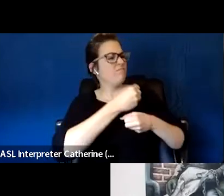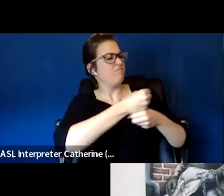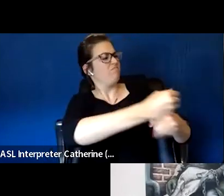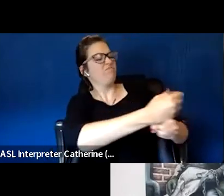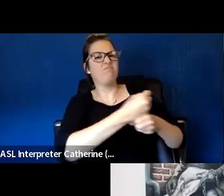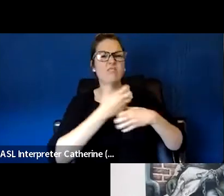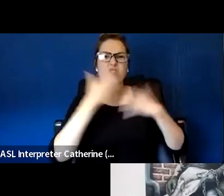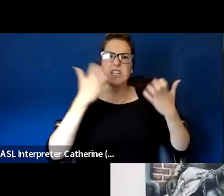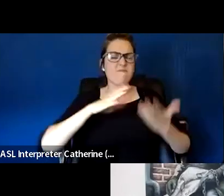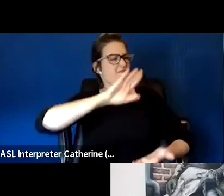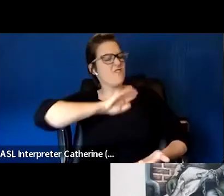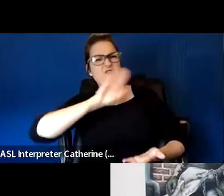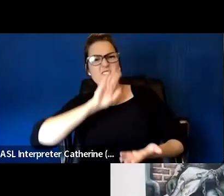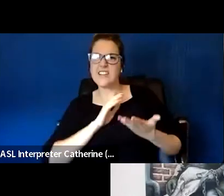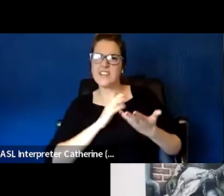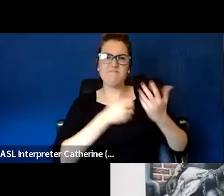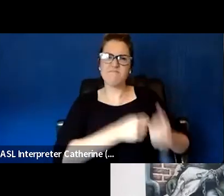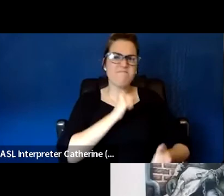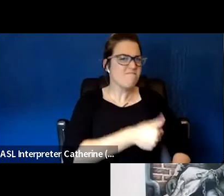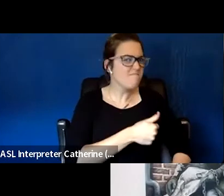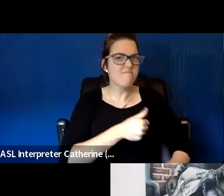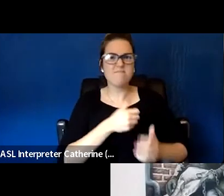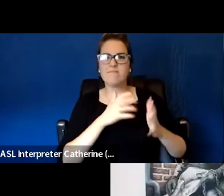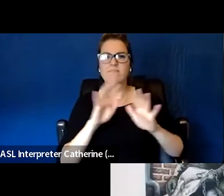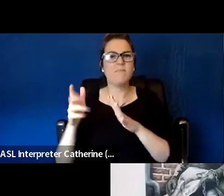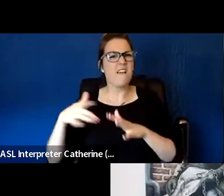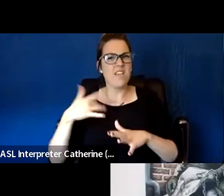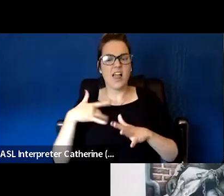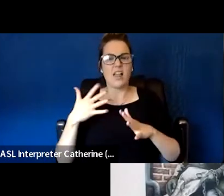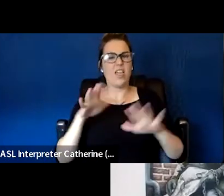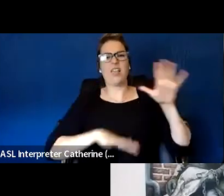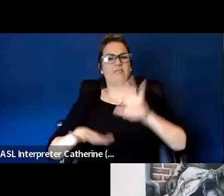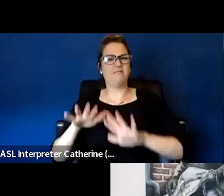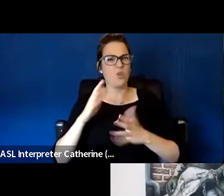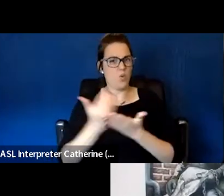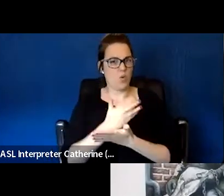and also being new to the situation. So that's what I could say from,